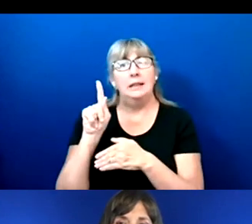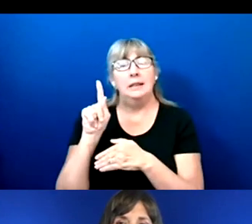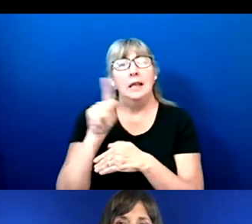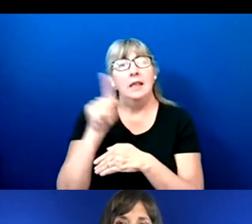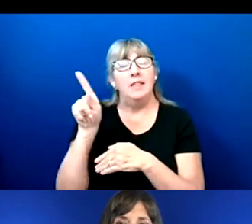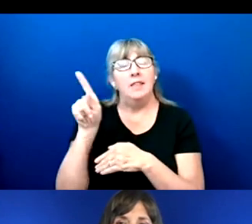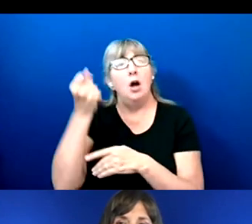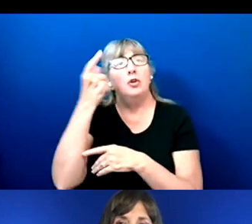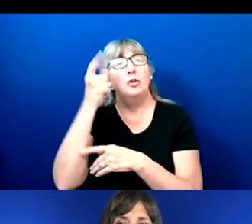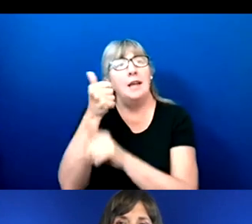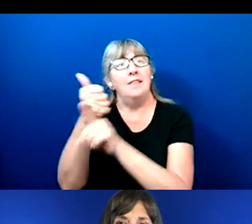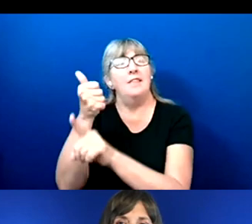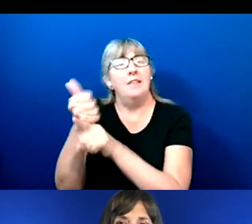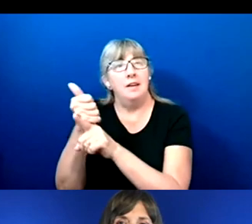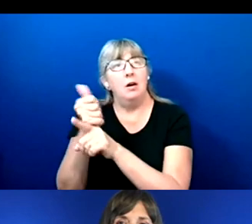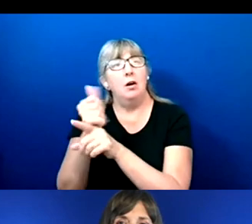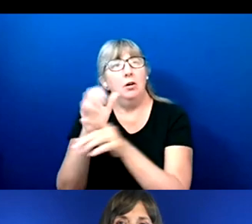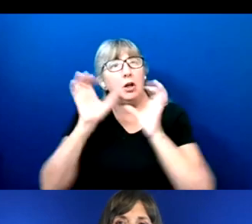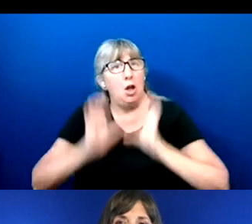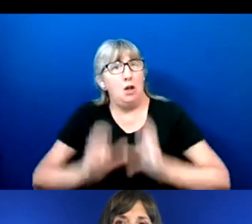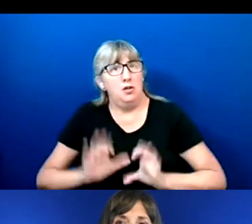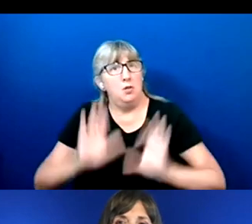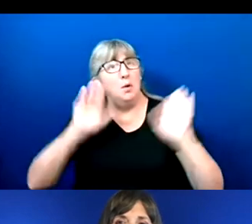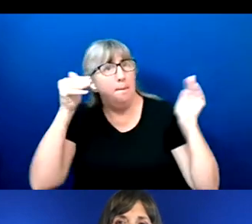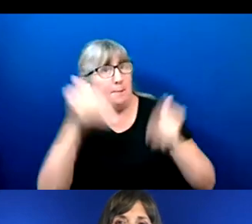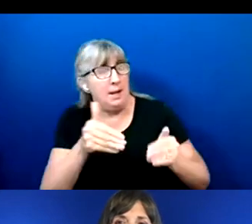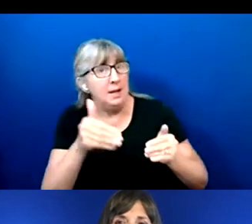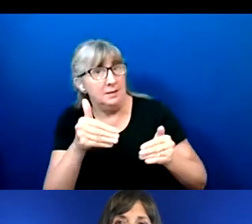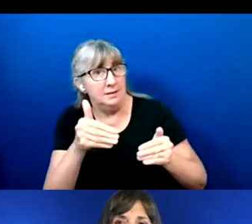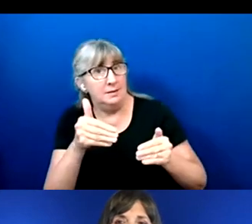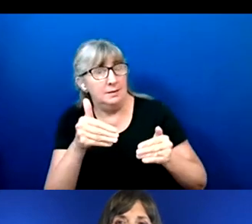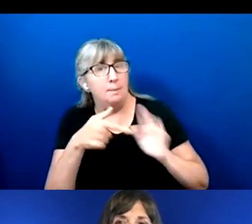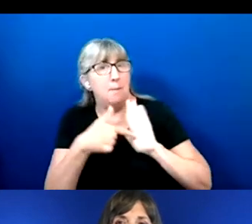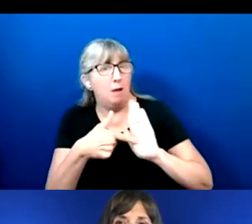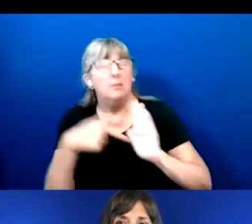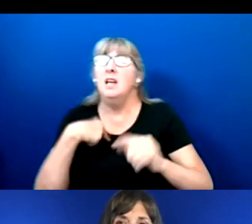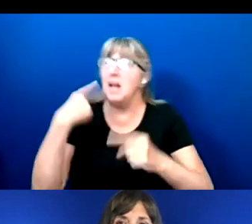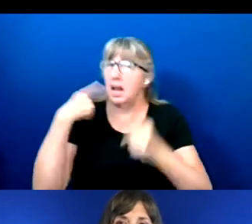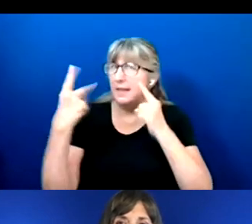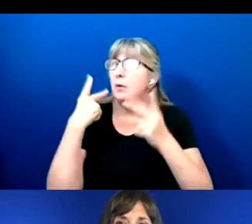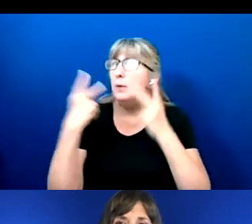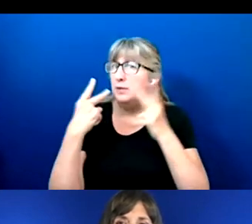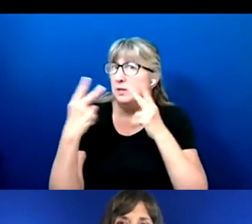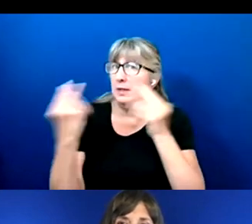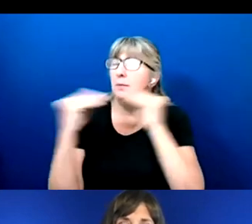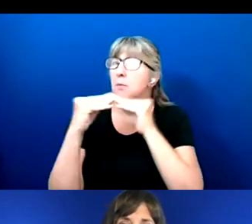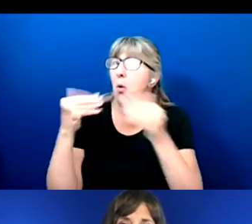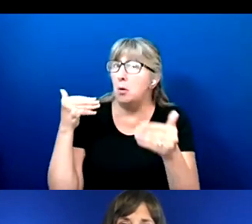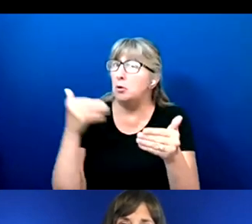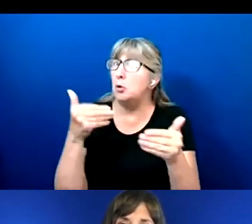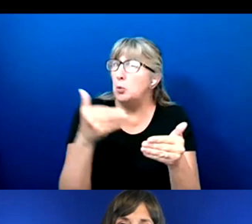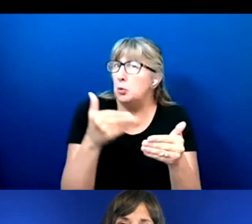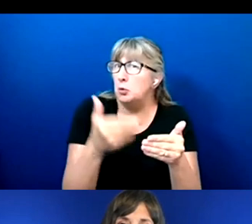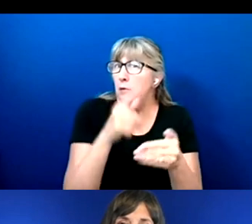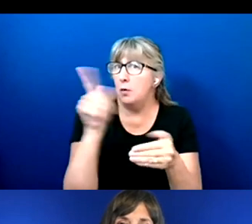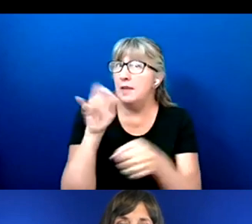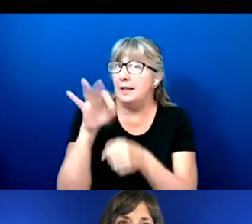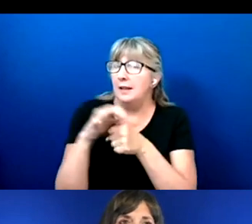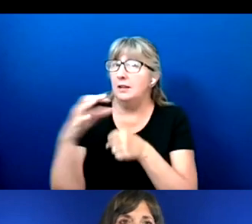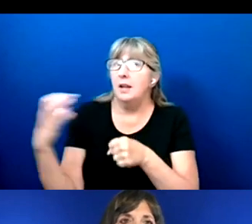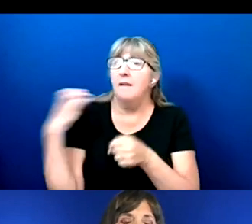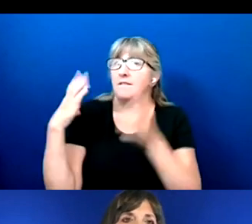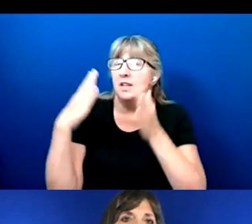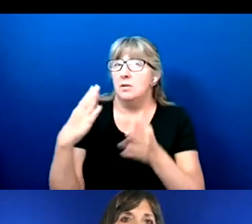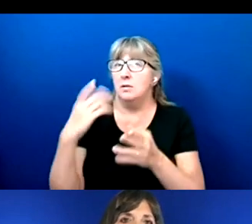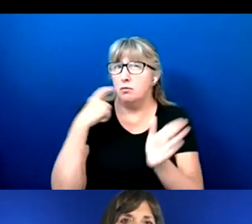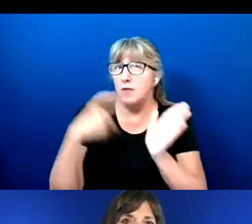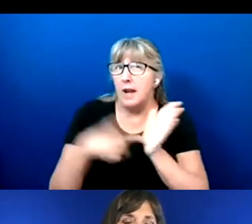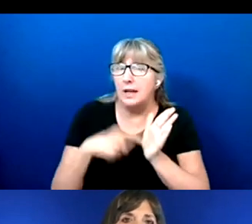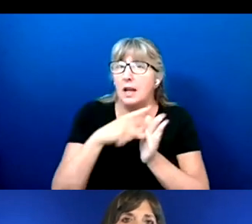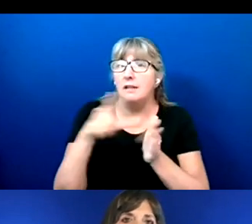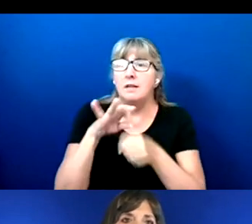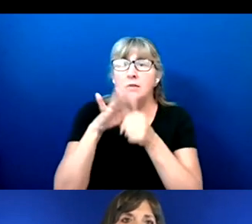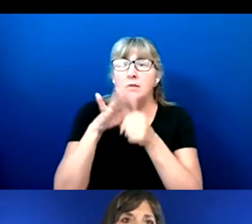which we have seen with election officials, recognizing that the voters right are people